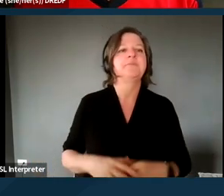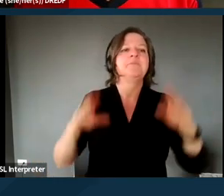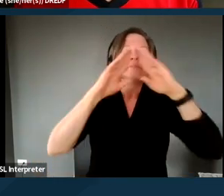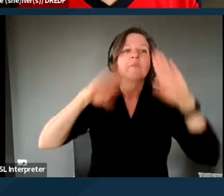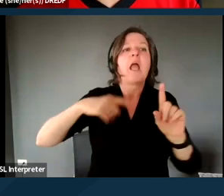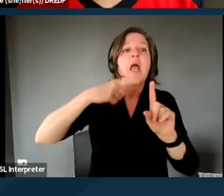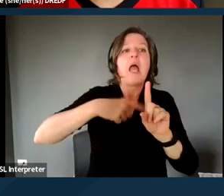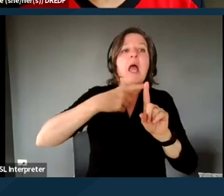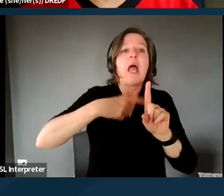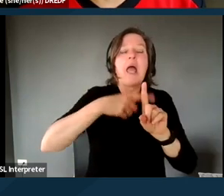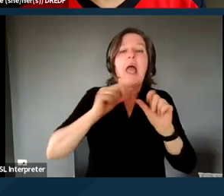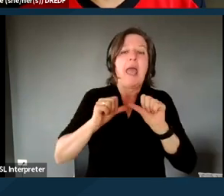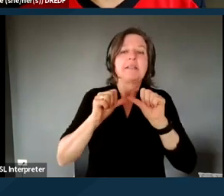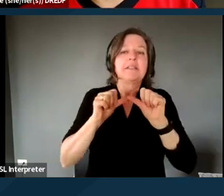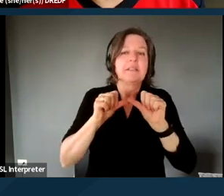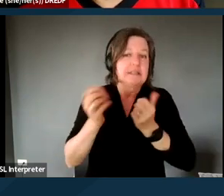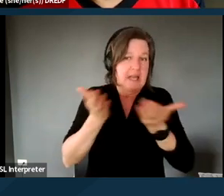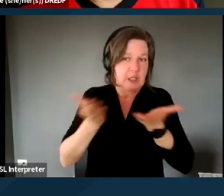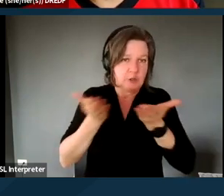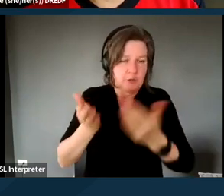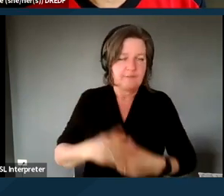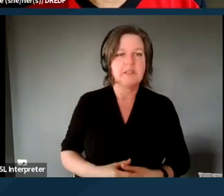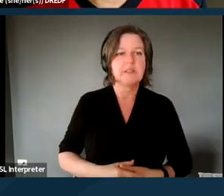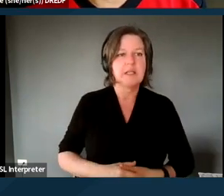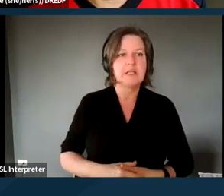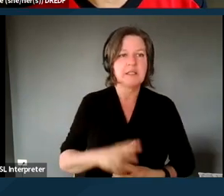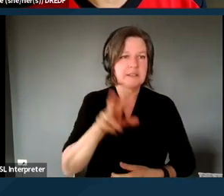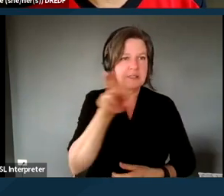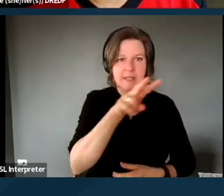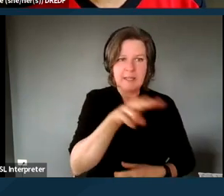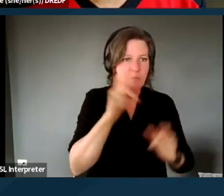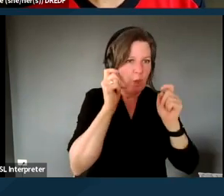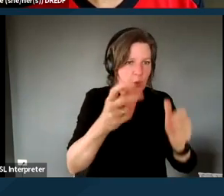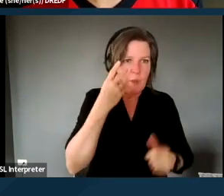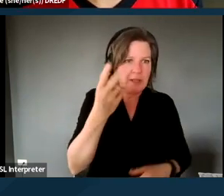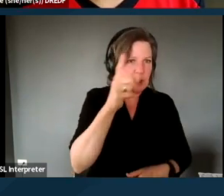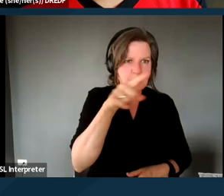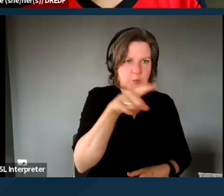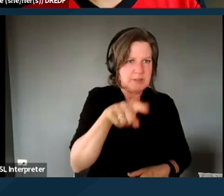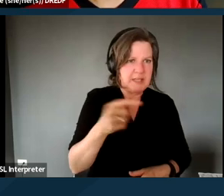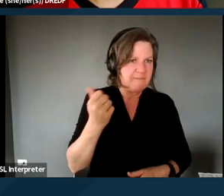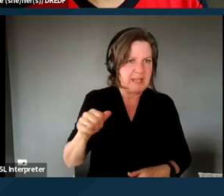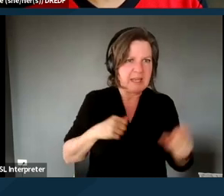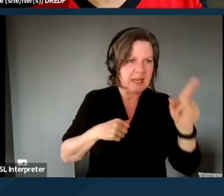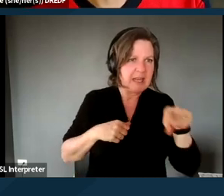tenancy and sustaining services. I'm just looking through quickly to see if some of, yeah, some of the,